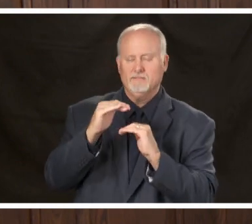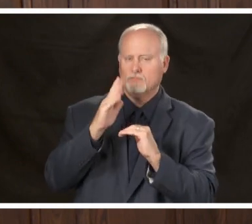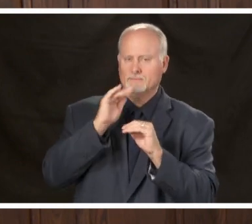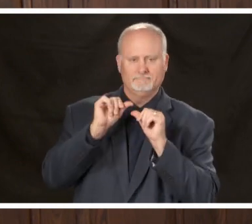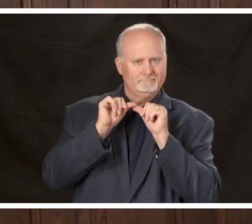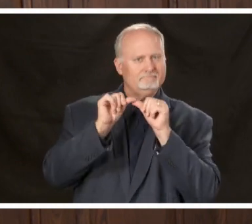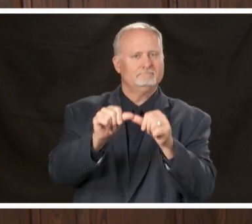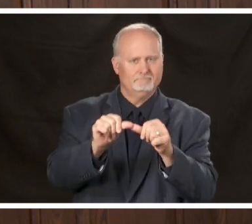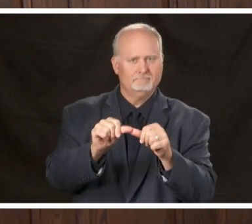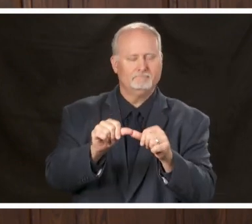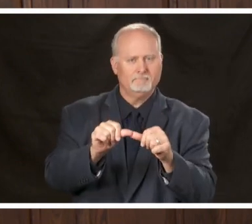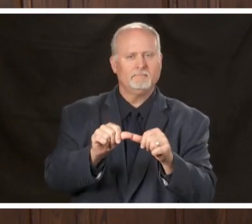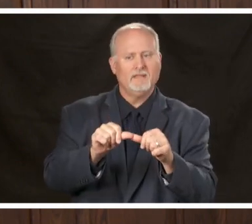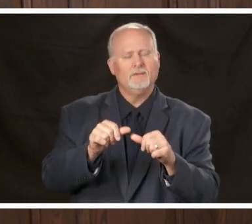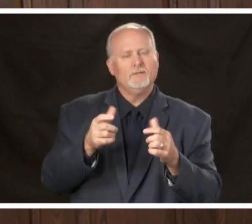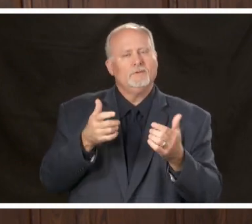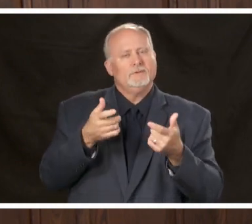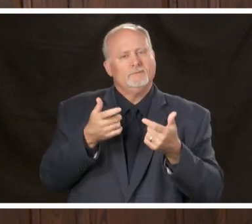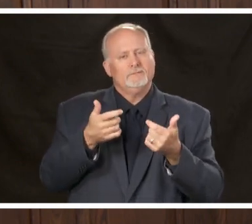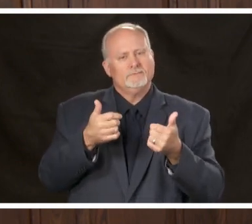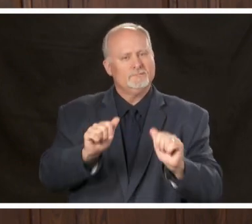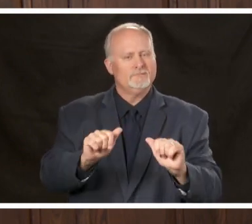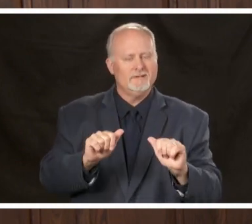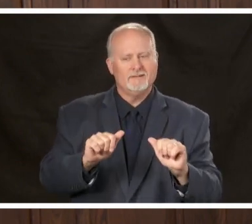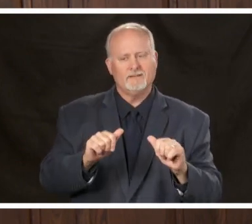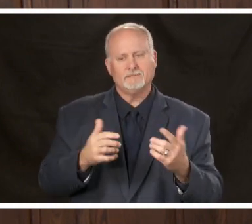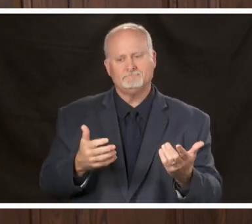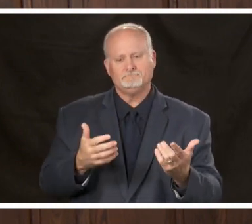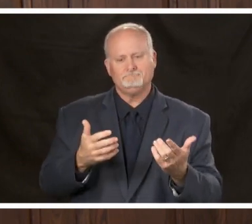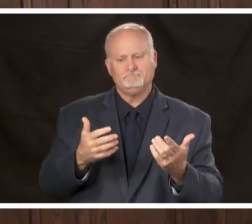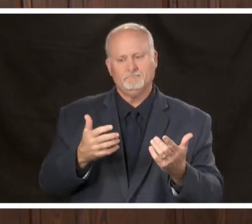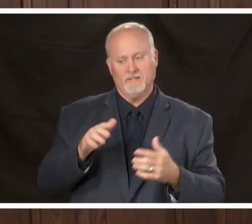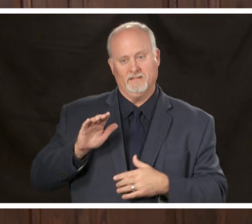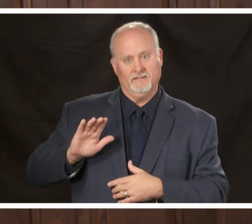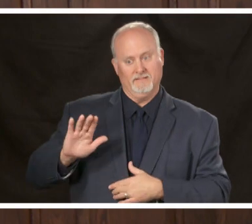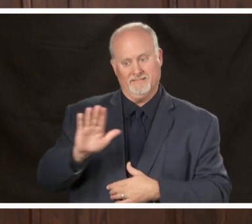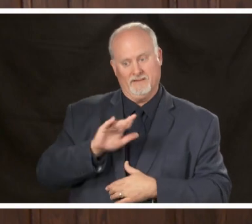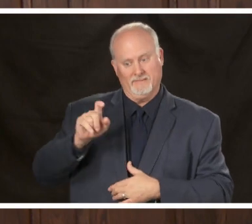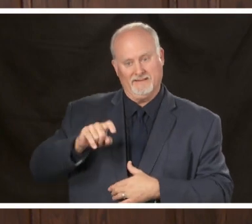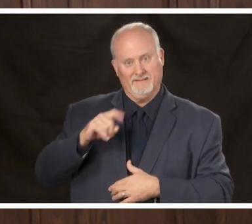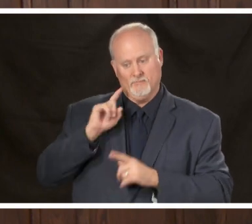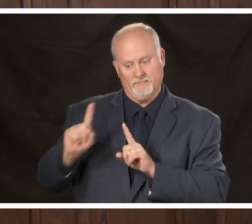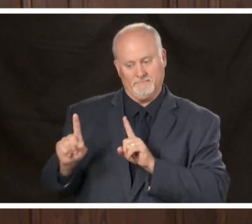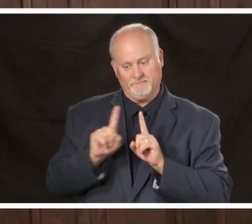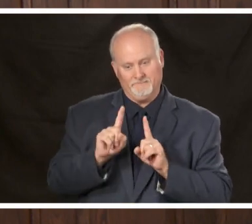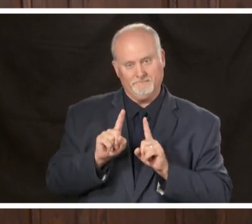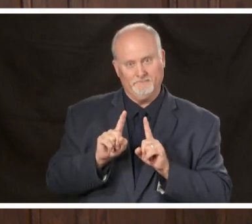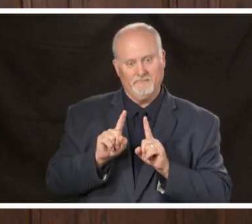will definitely attempt to balance that need for protection with families need